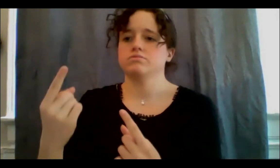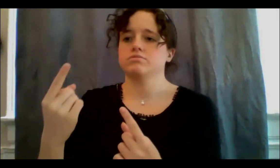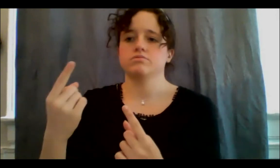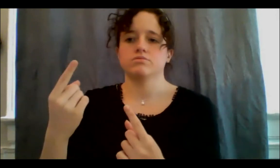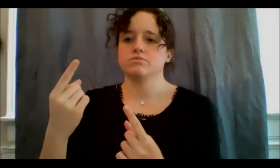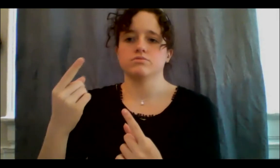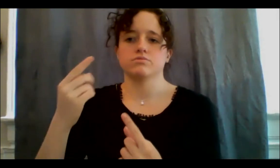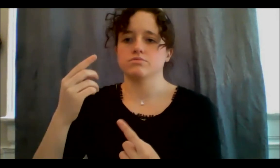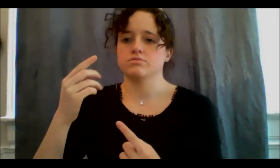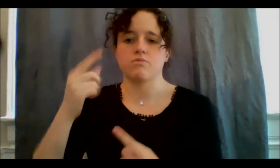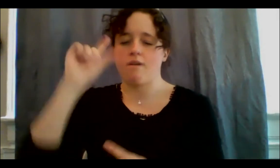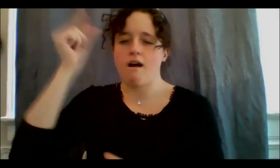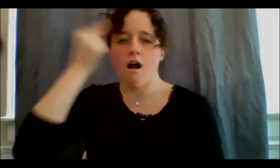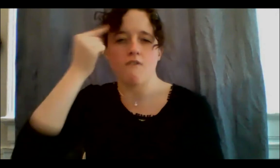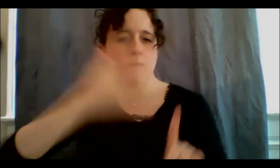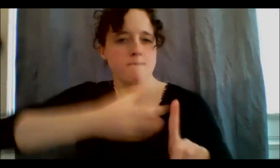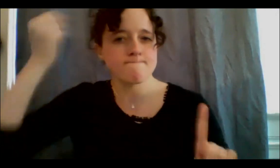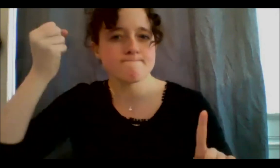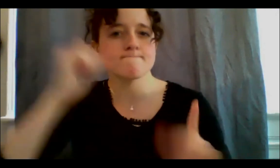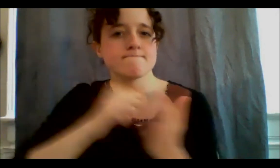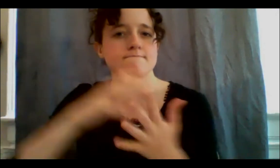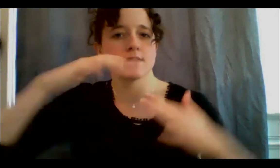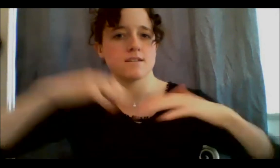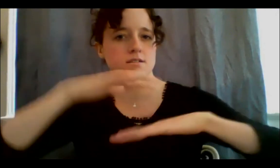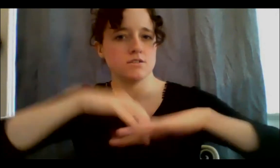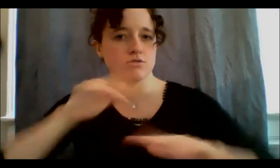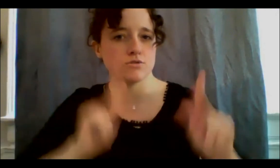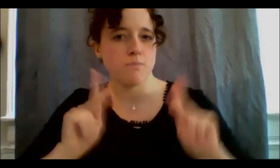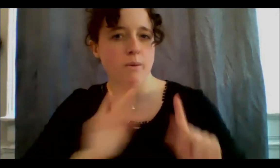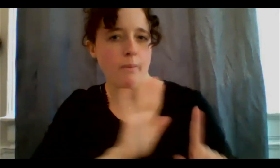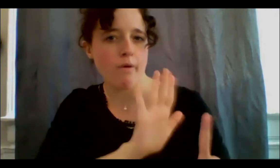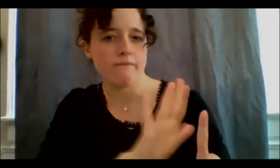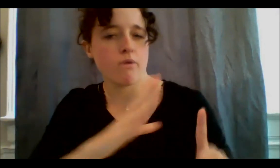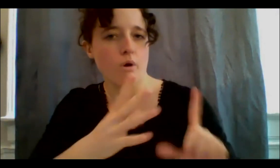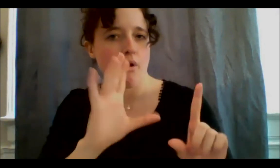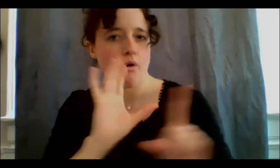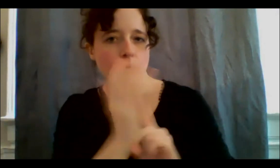still exists to this day, and of course the ongoing legacy of the residential